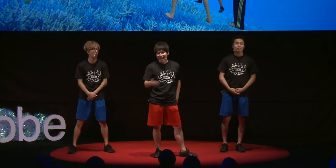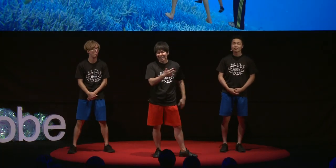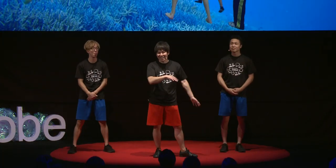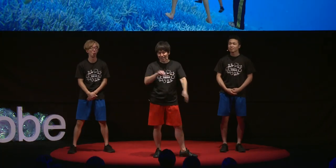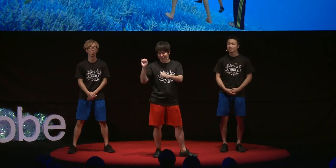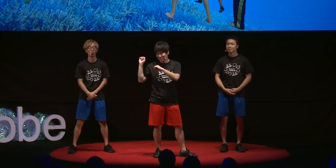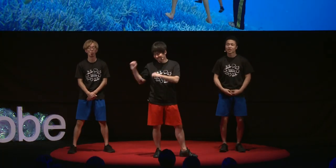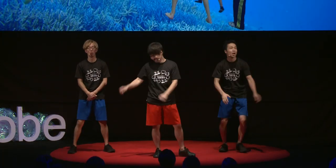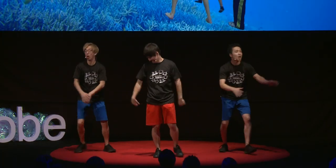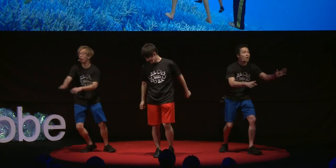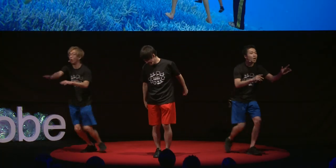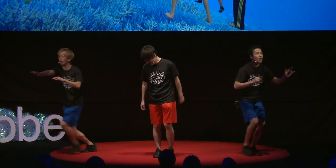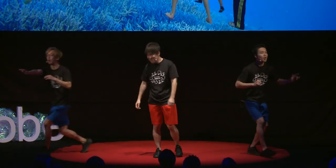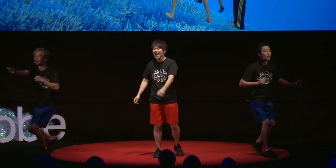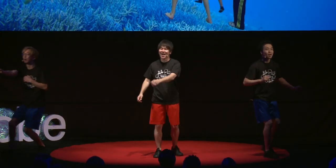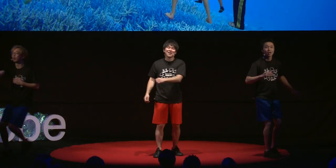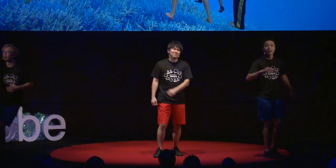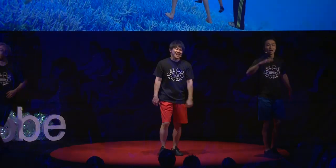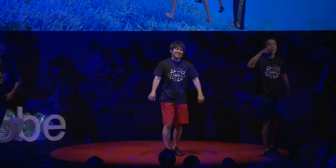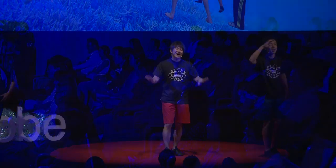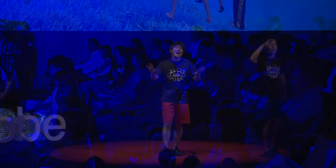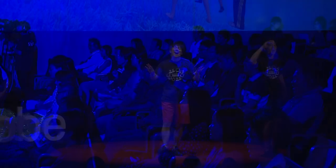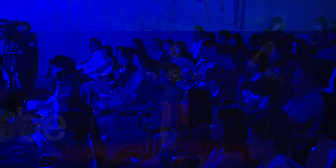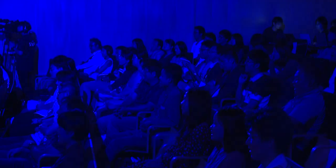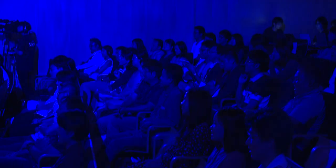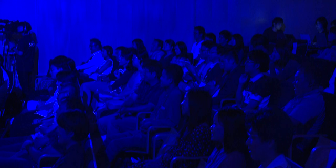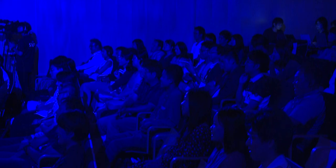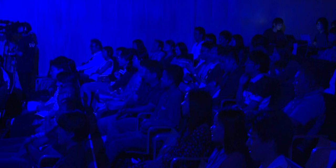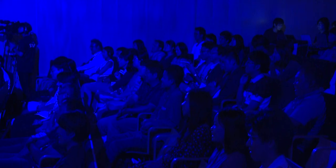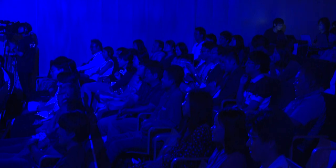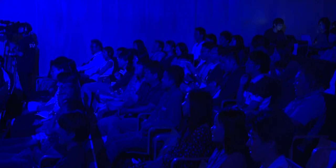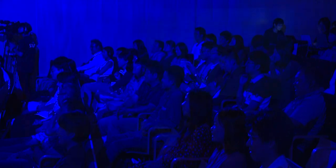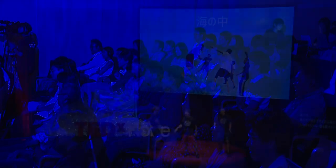You scare the fish away. Well, it was fun.